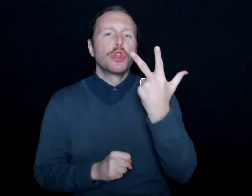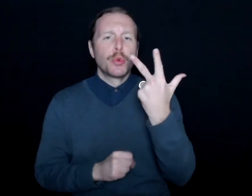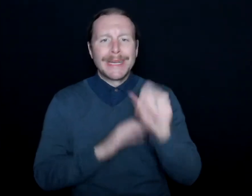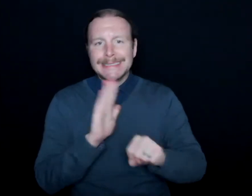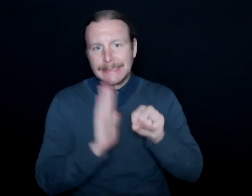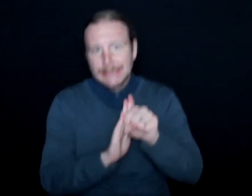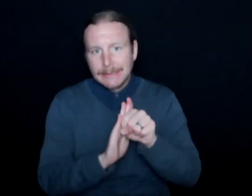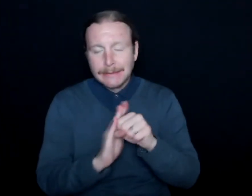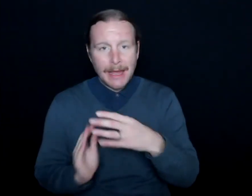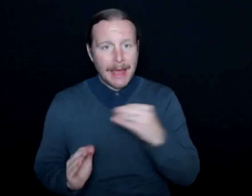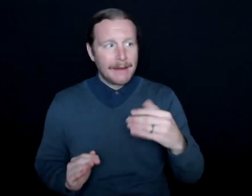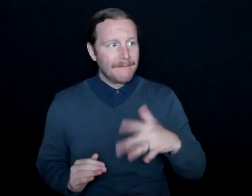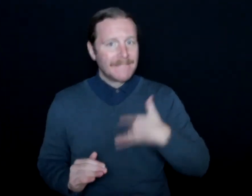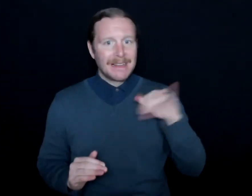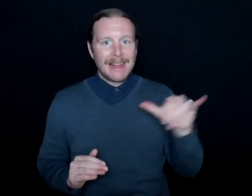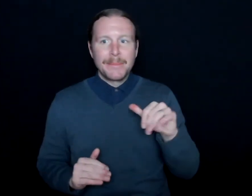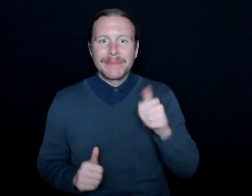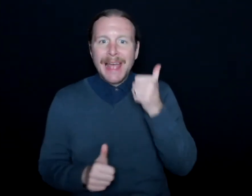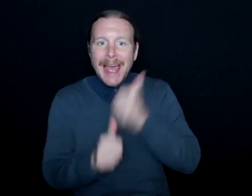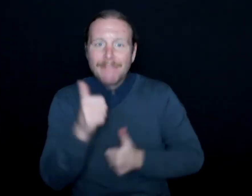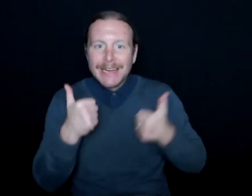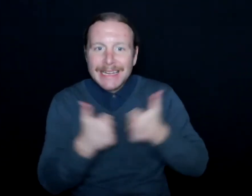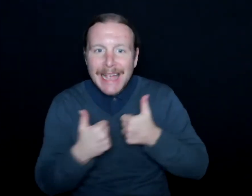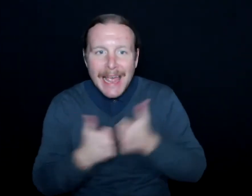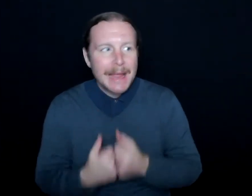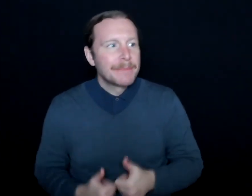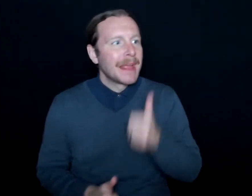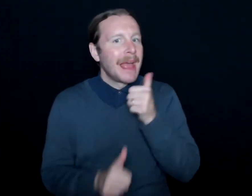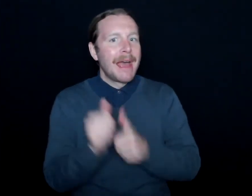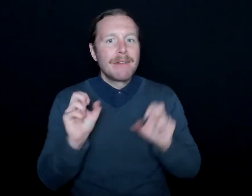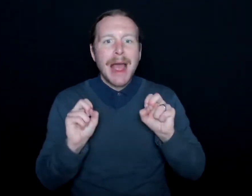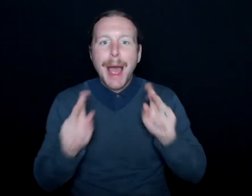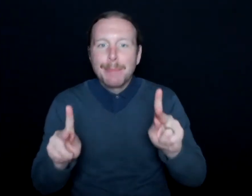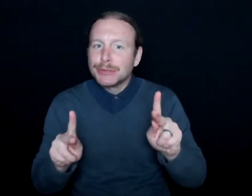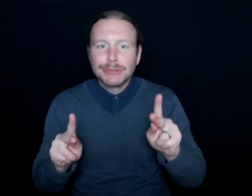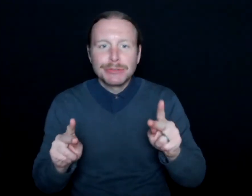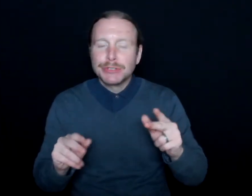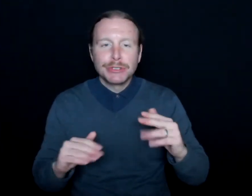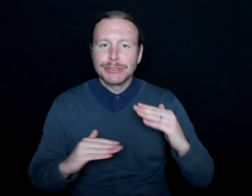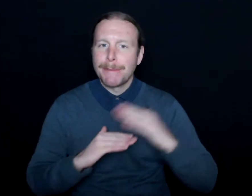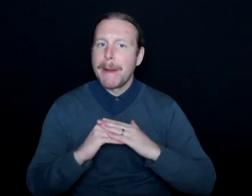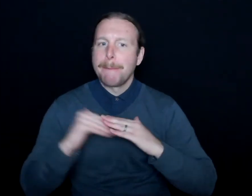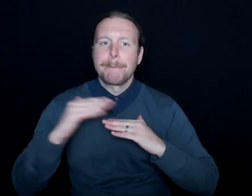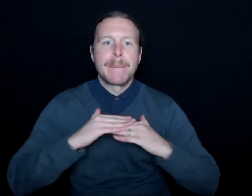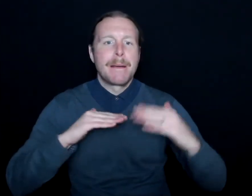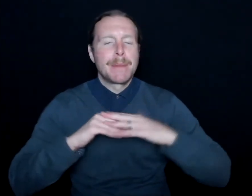And I feel like every single game, every single opportunity, it just strengthens our bond on--